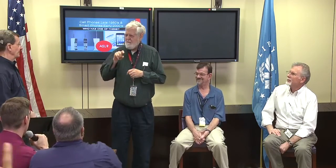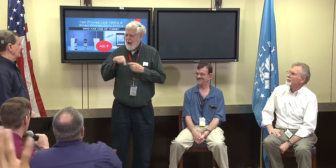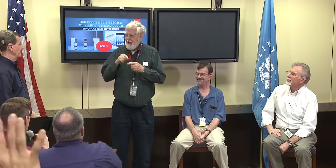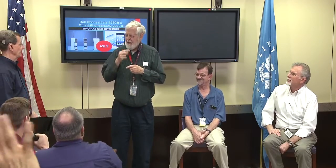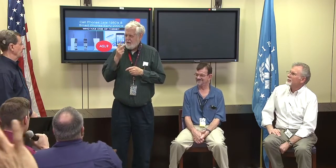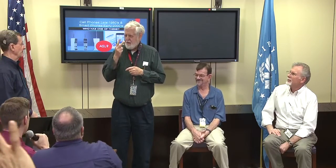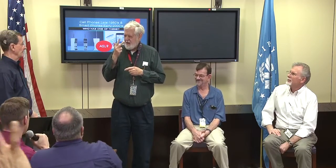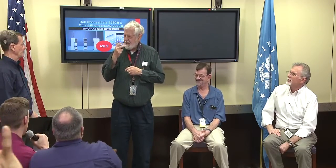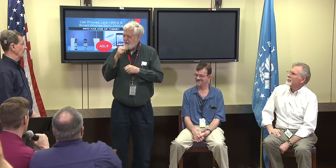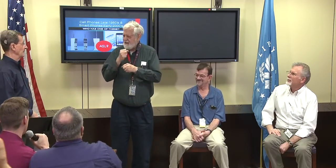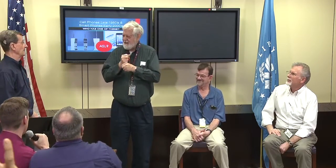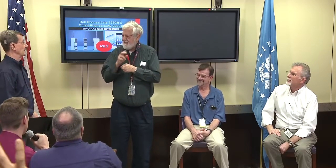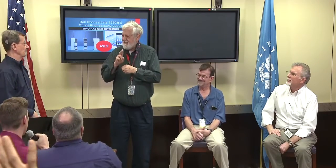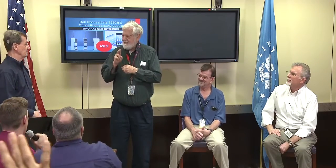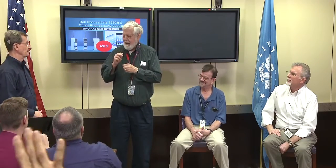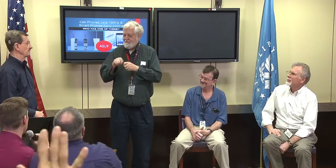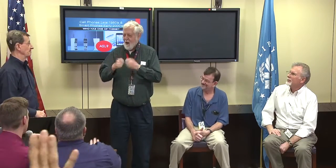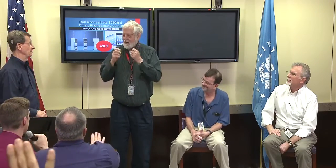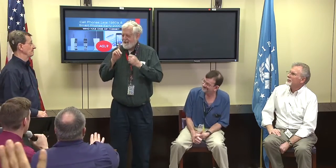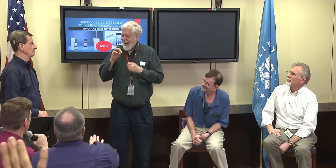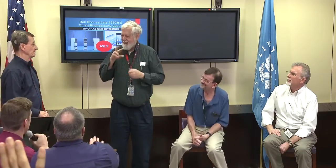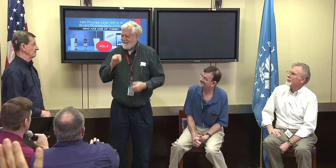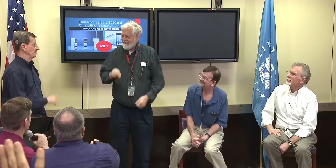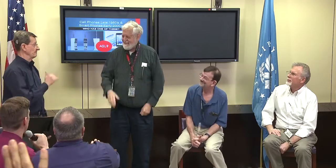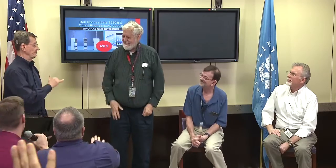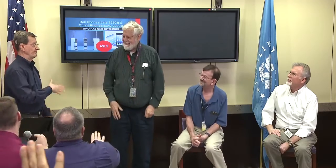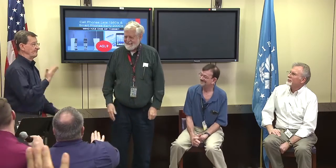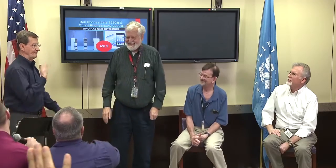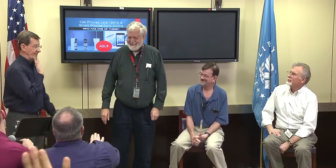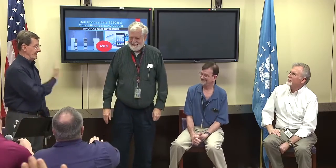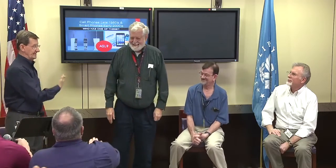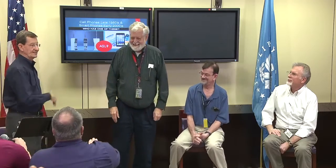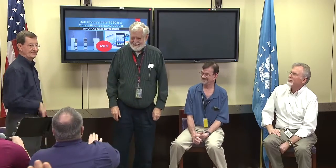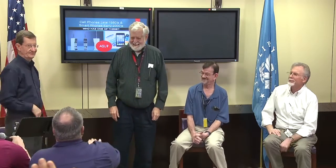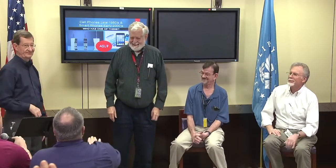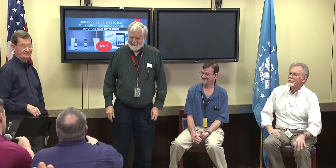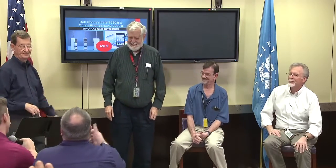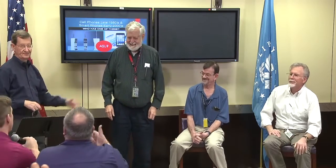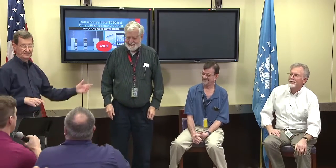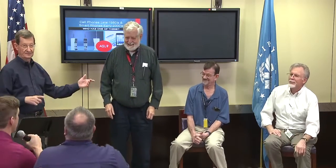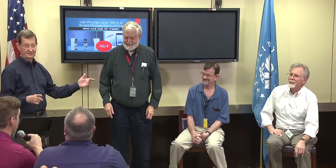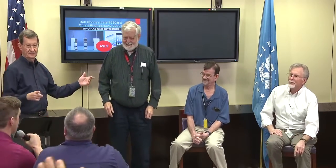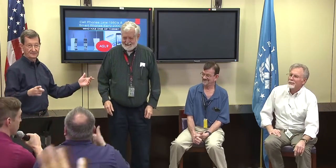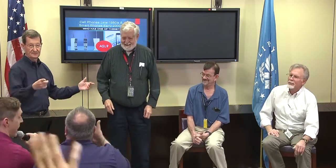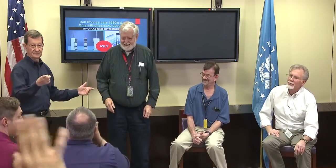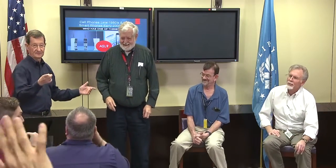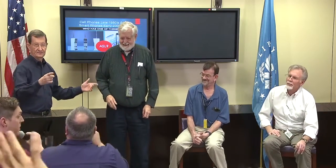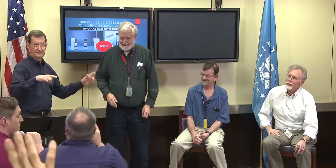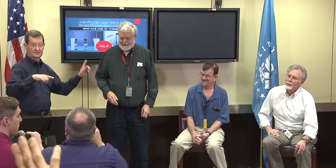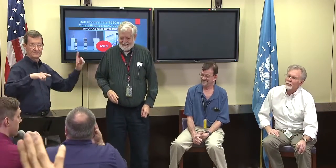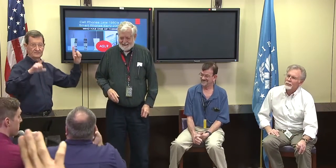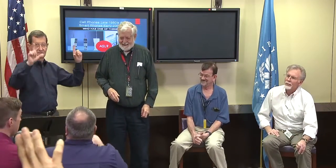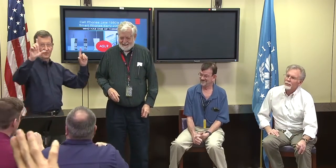The C phone was about two or three years old when I was able to use that.